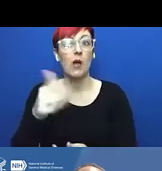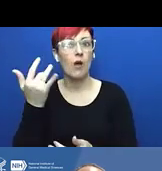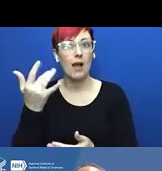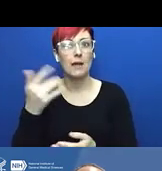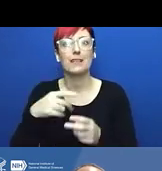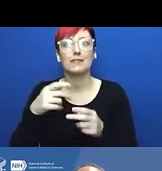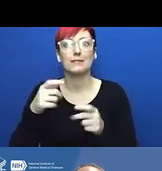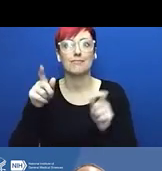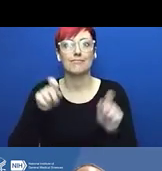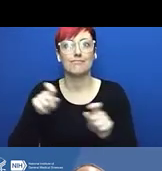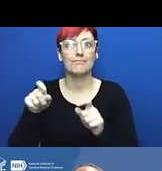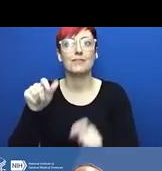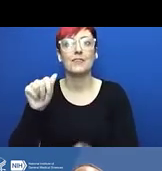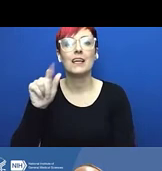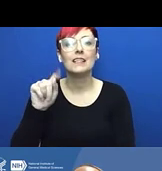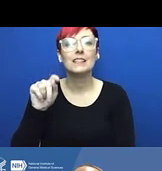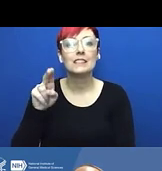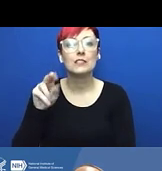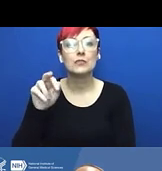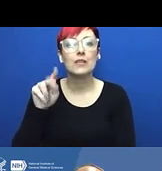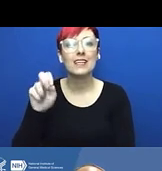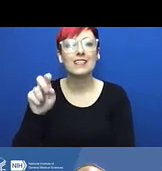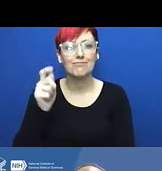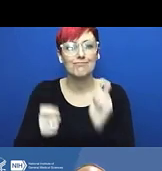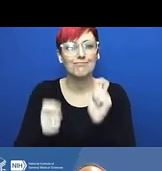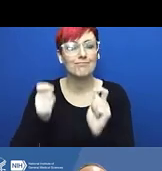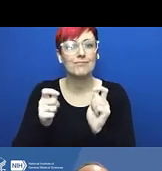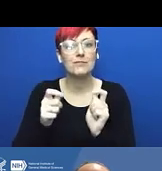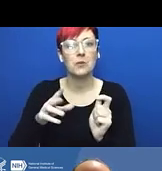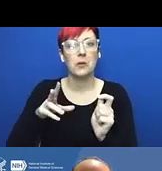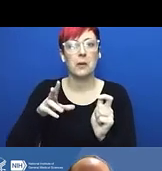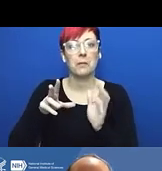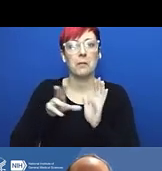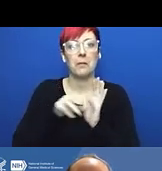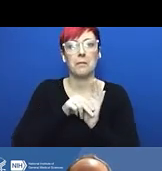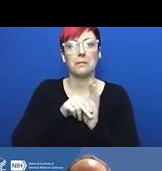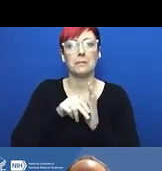And when she went to transfer the t-Butyllithium the stopper